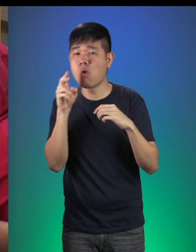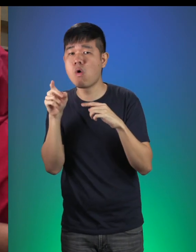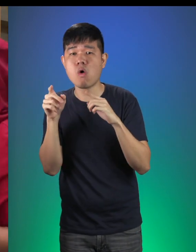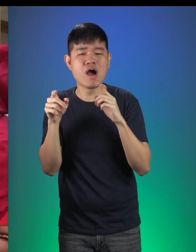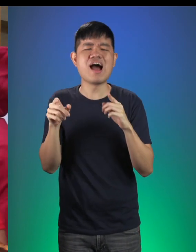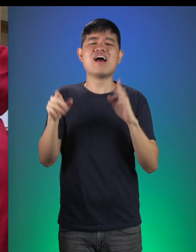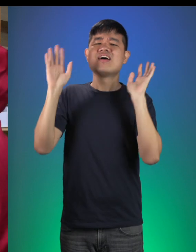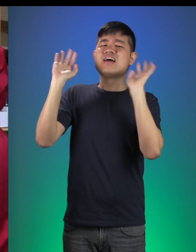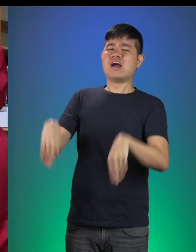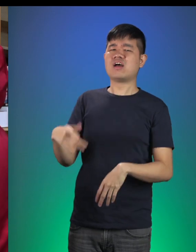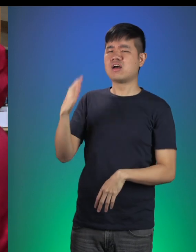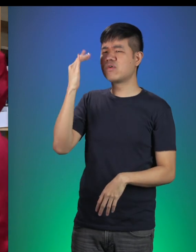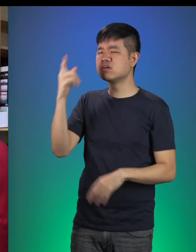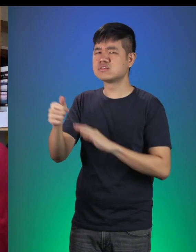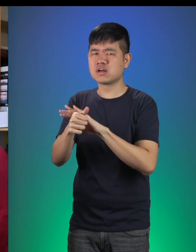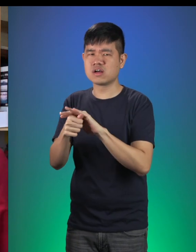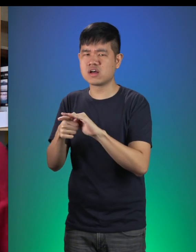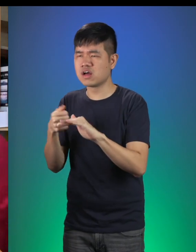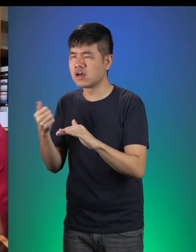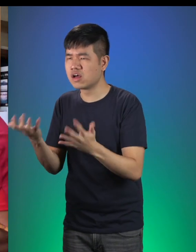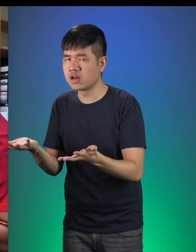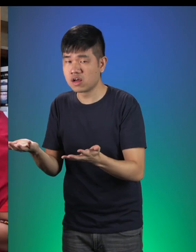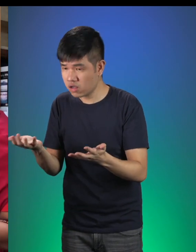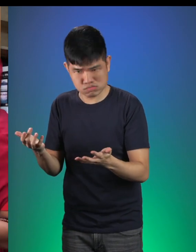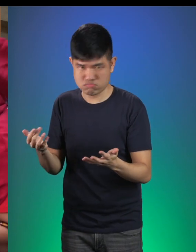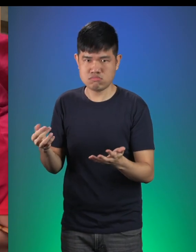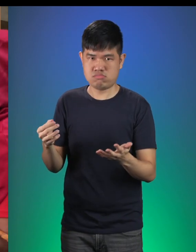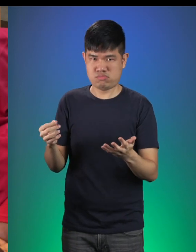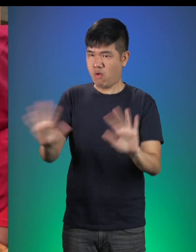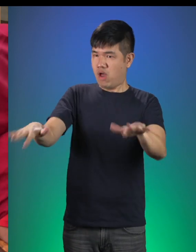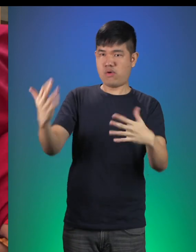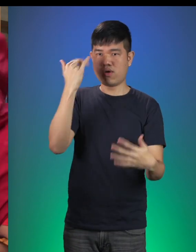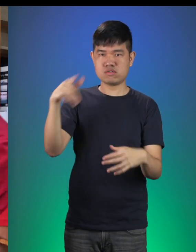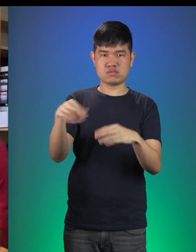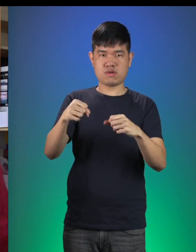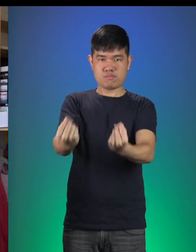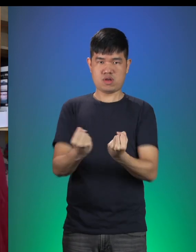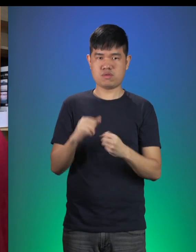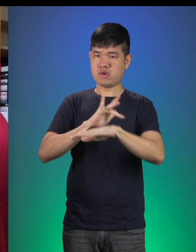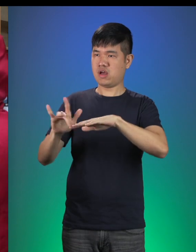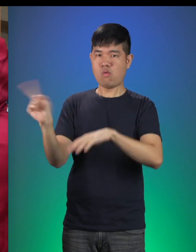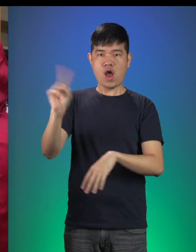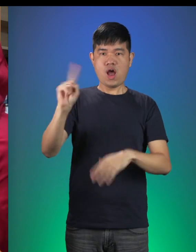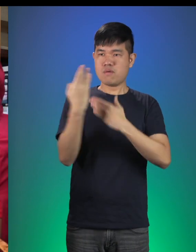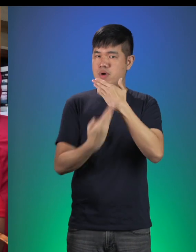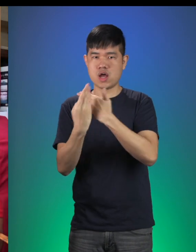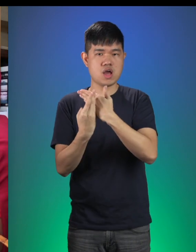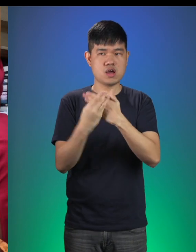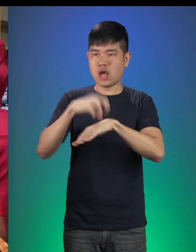There you are guys, why are you hiding? Hey wait! Why are all your shelves empty?! What happened to all your bread and cake and cookies?